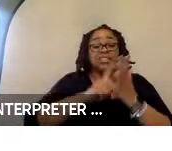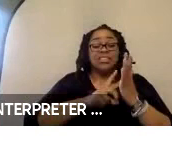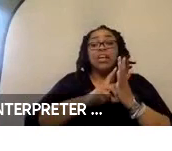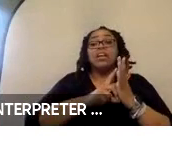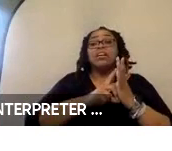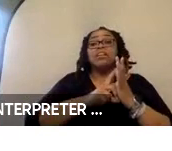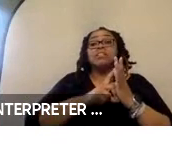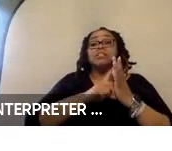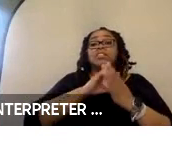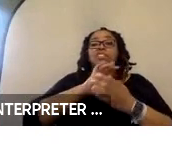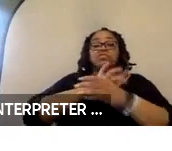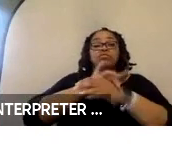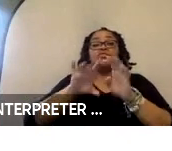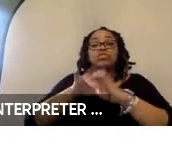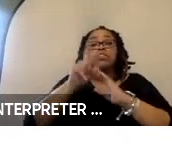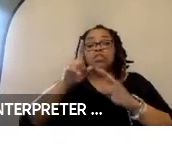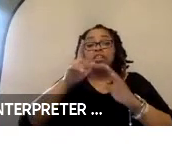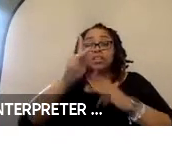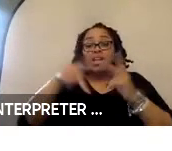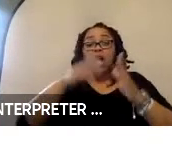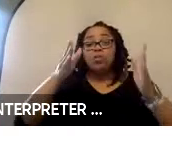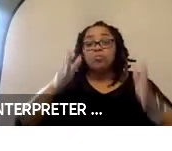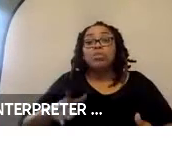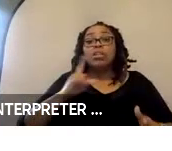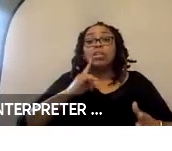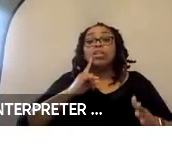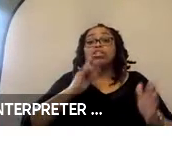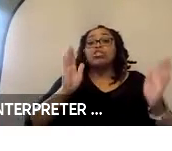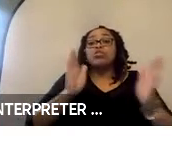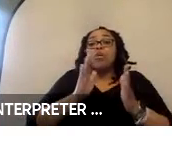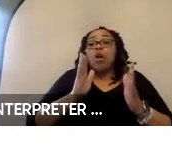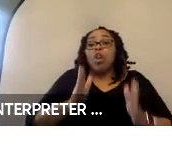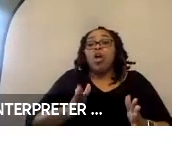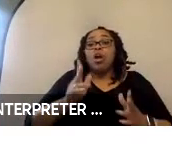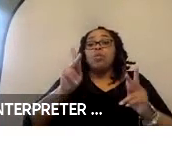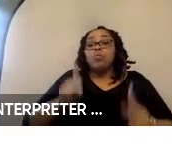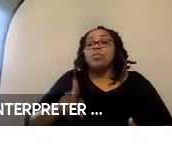restraints for a mid-sized person and a smaller-sized person would be seated in the same station,